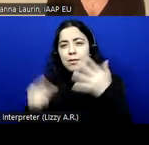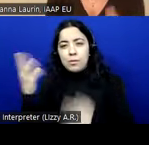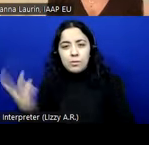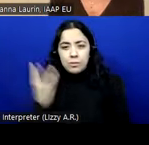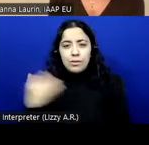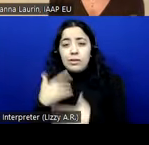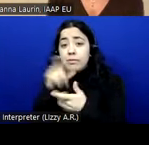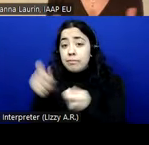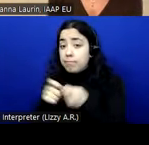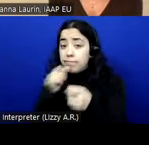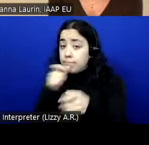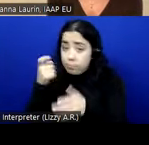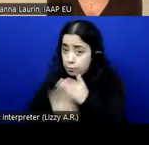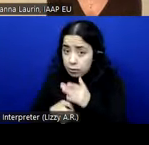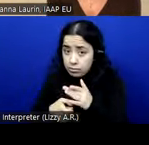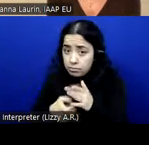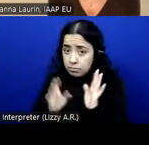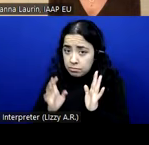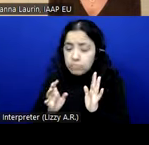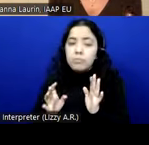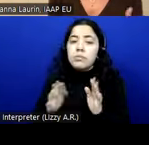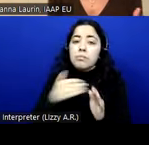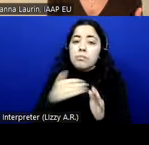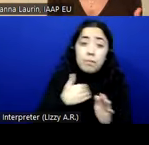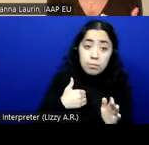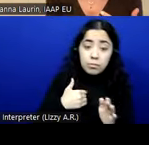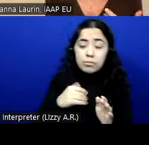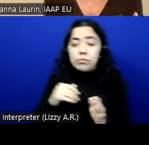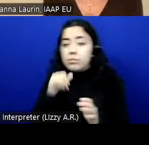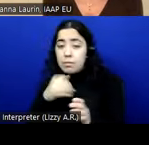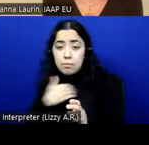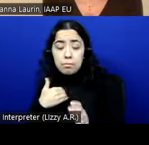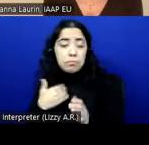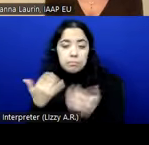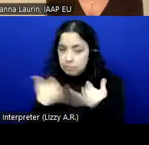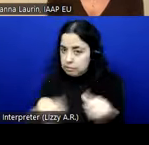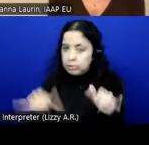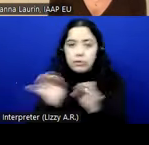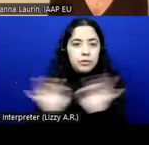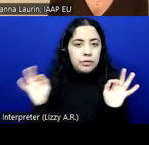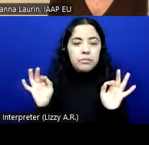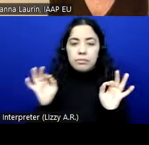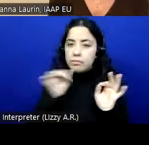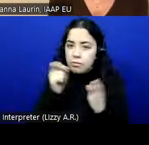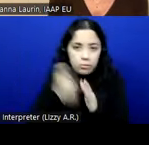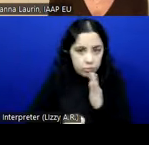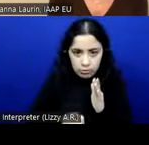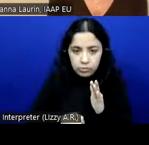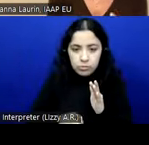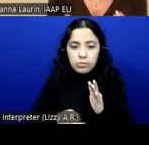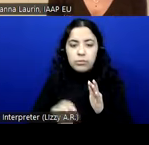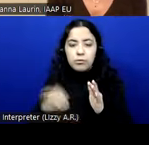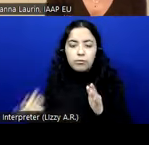free of charge for members or nonmembers alike, certification drop-in sessions. So you can just